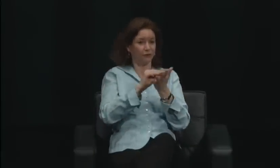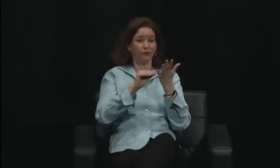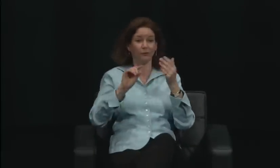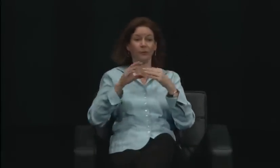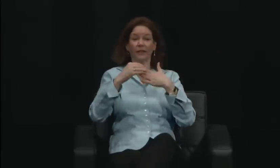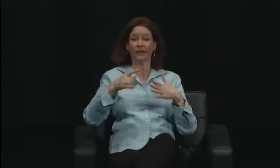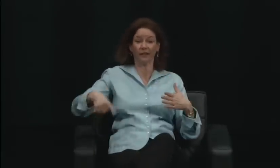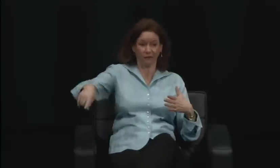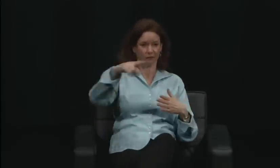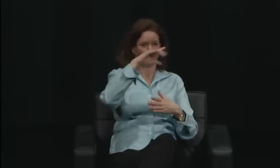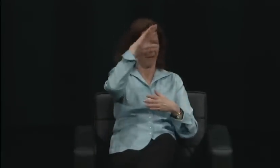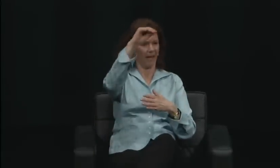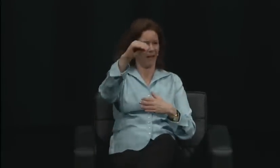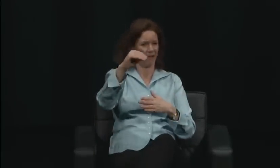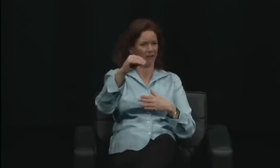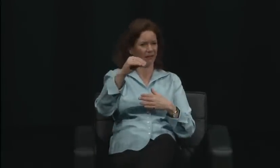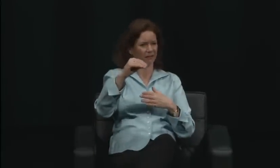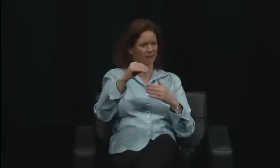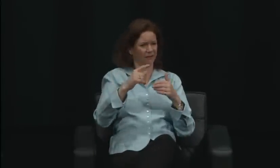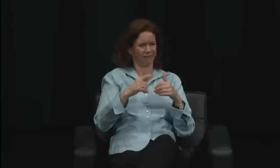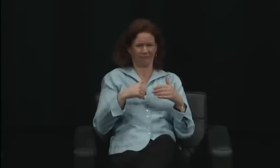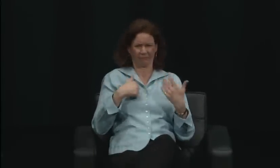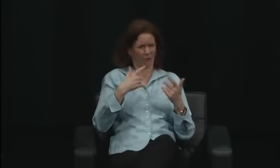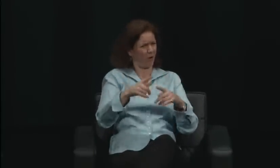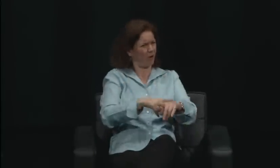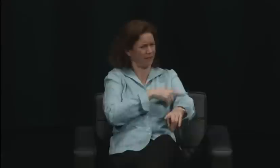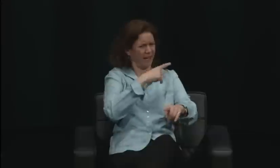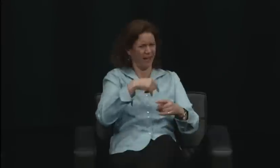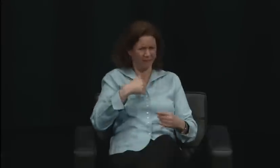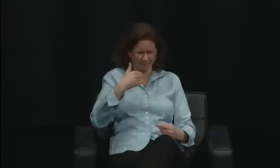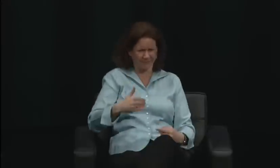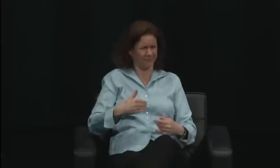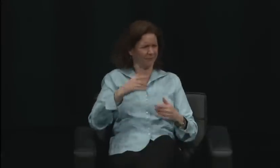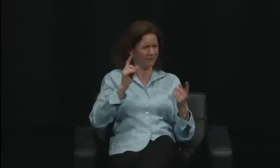There's a lot more to do. And I think in the deaf community,